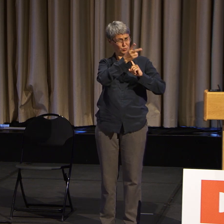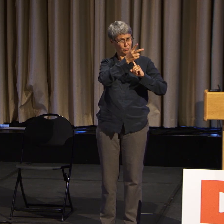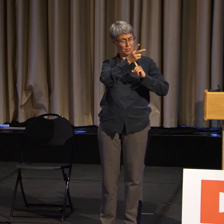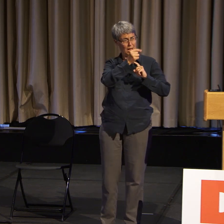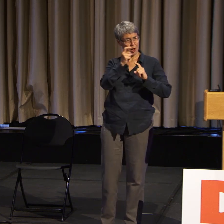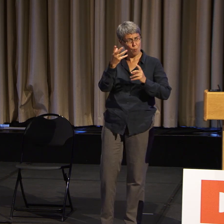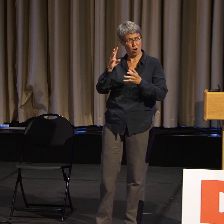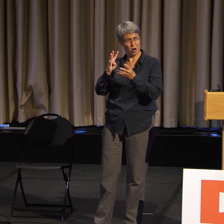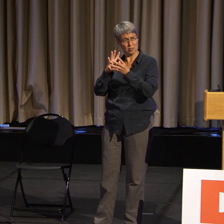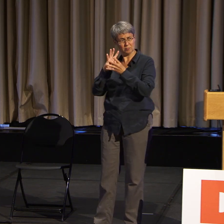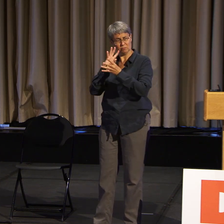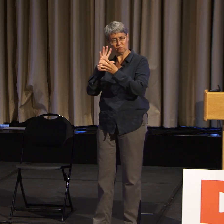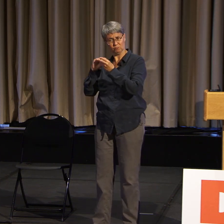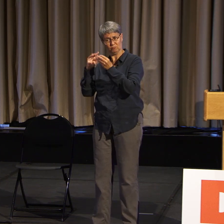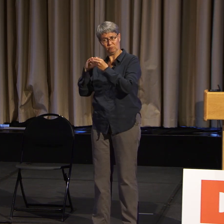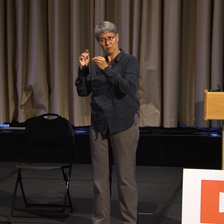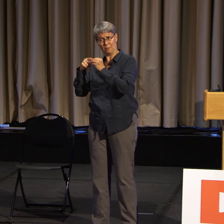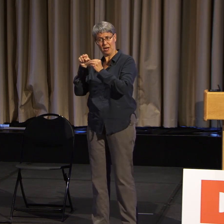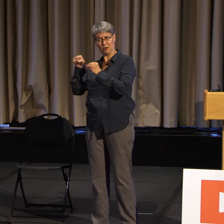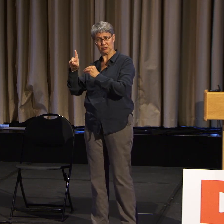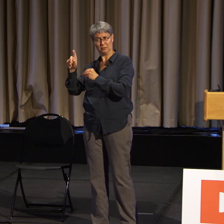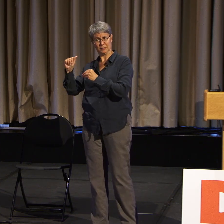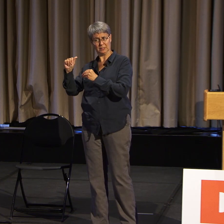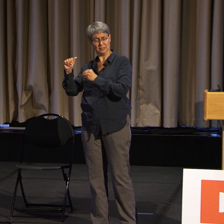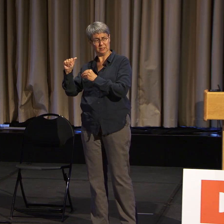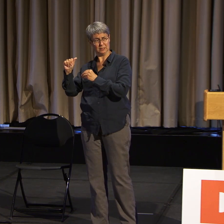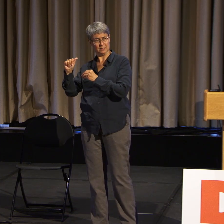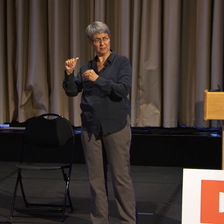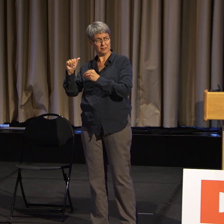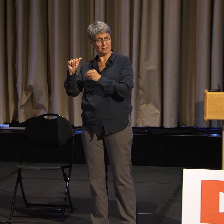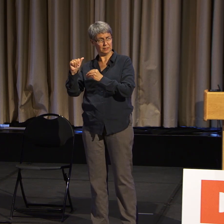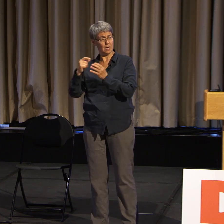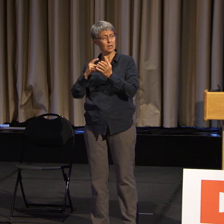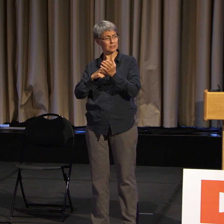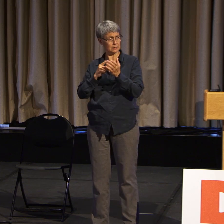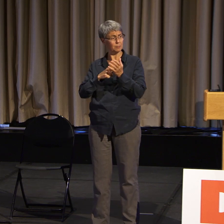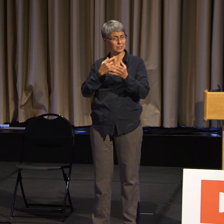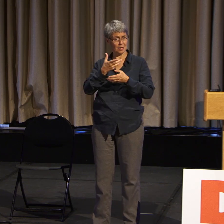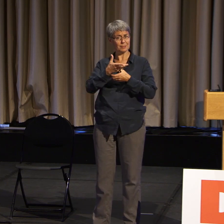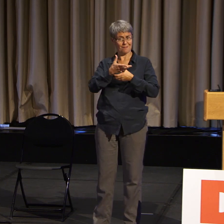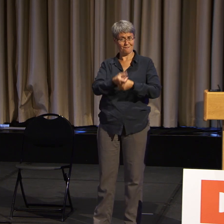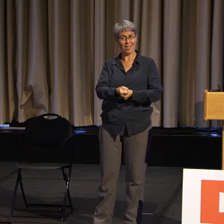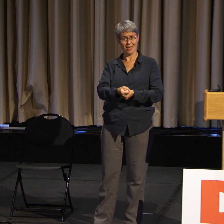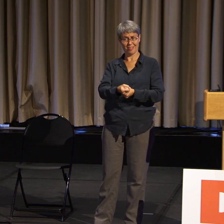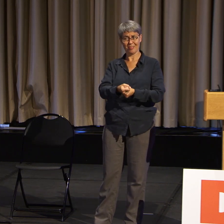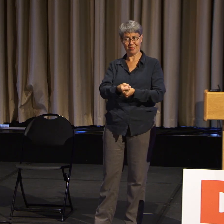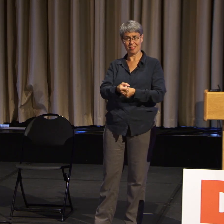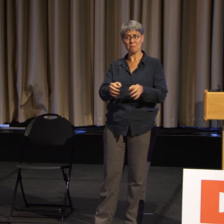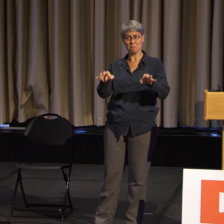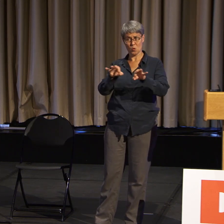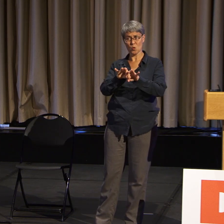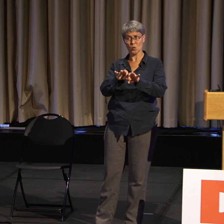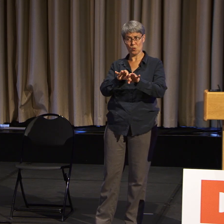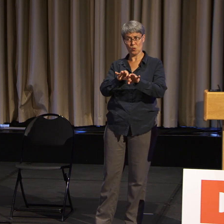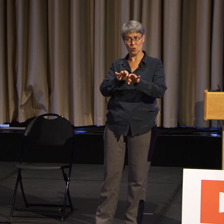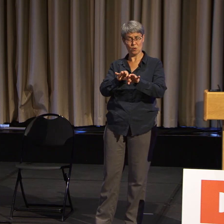sometimes faith factors into things. Those of us in the black community